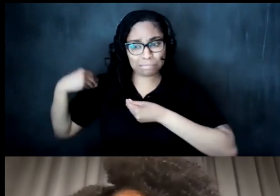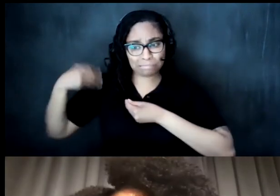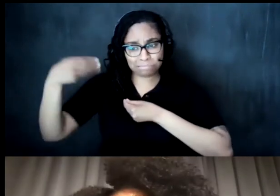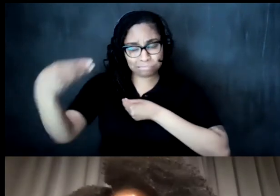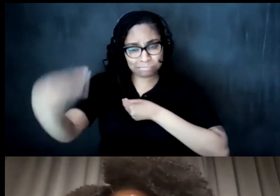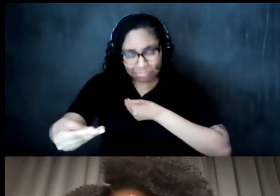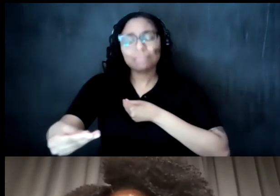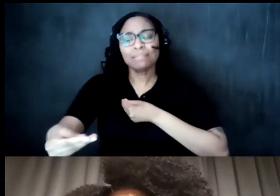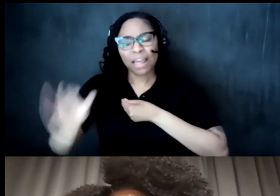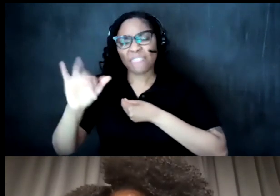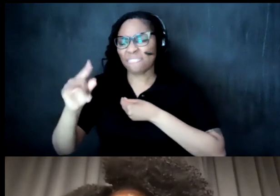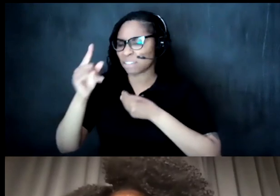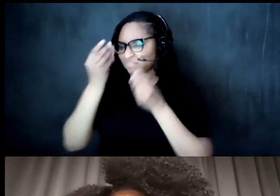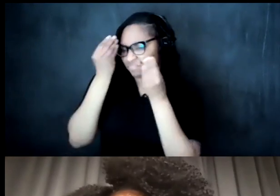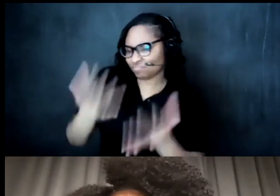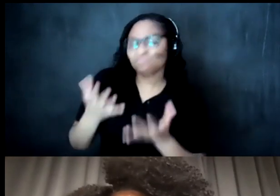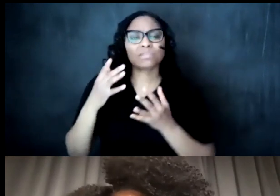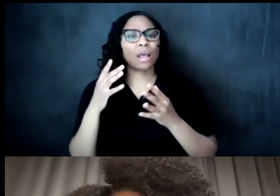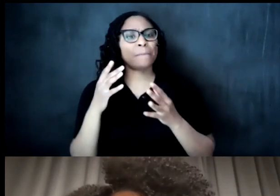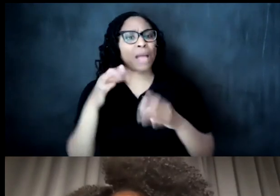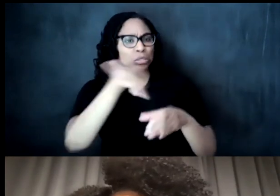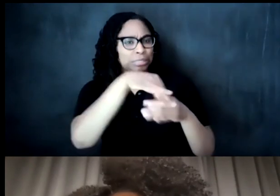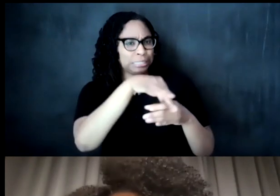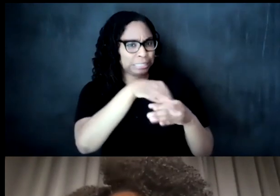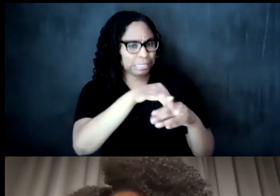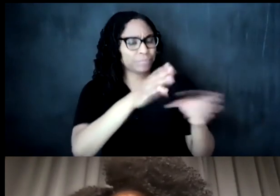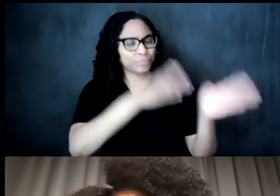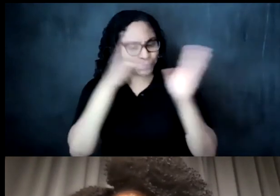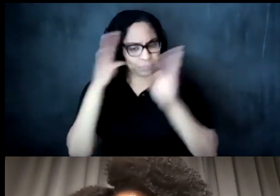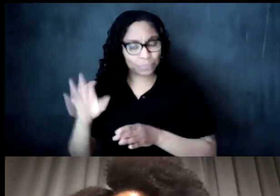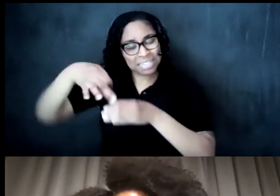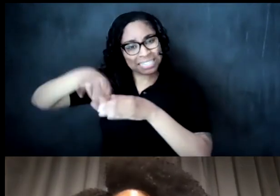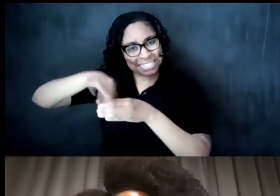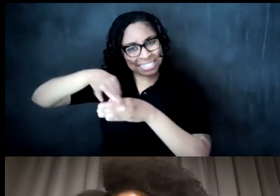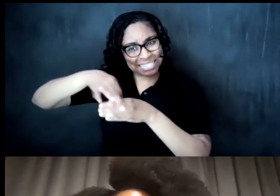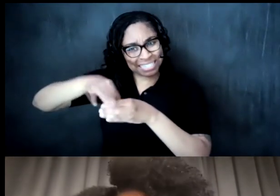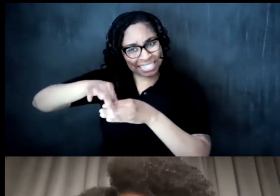i'm wondering if someone could speak to the social aspect of tea as shaped within black queer culture